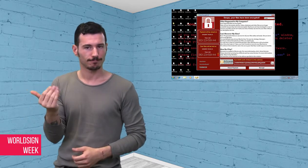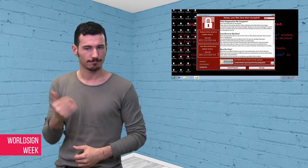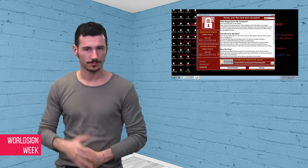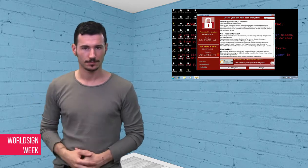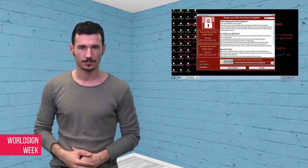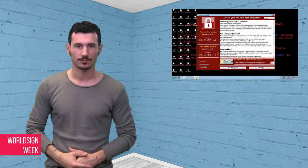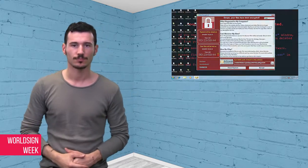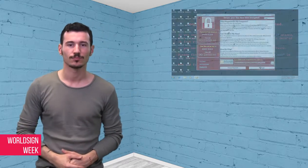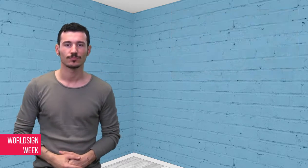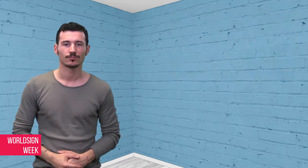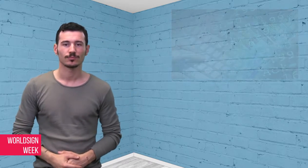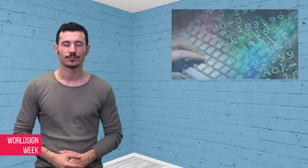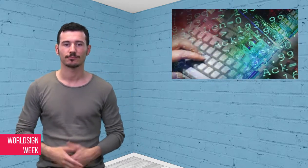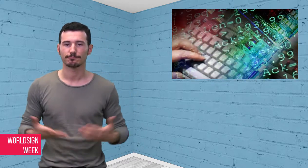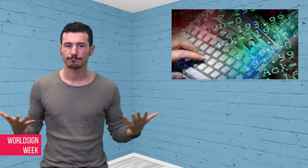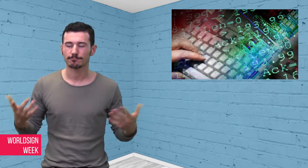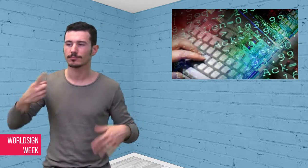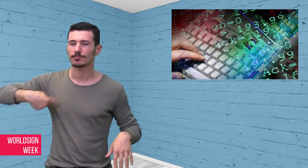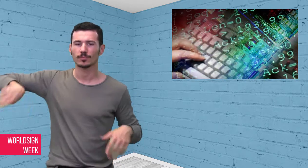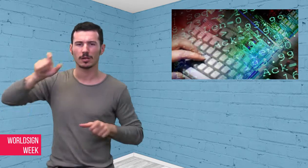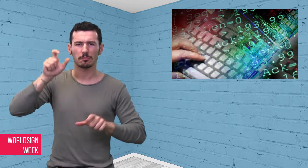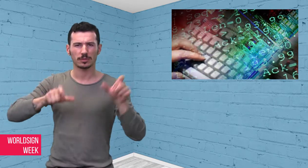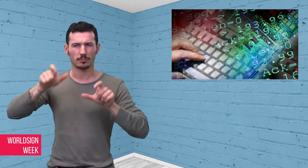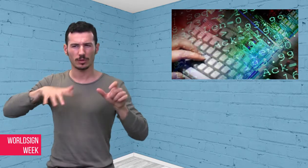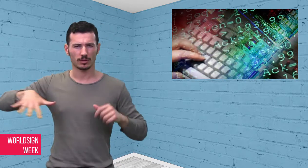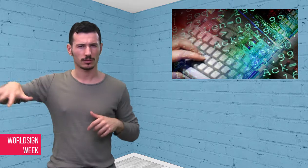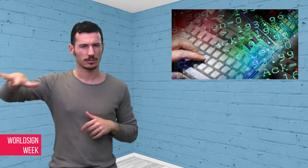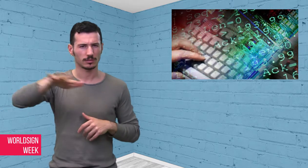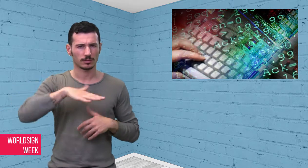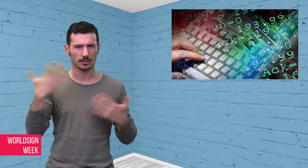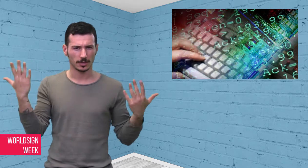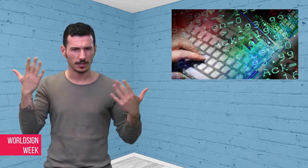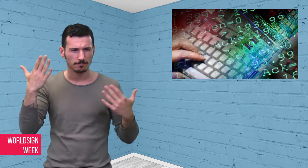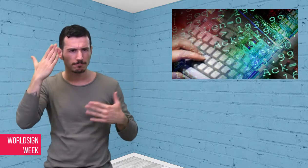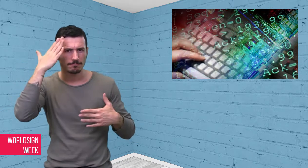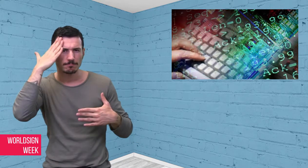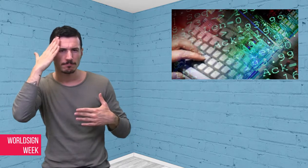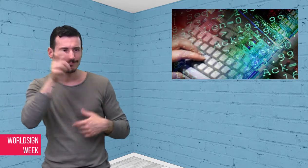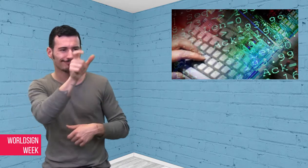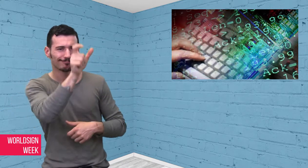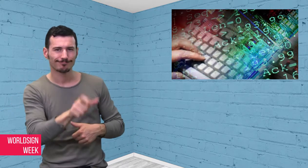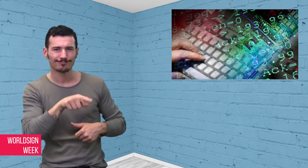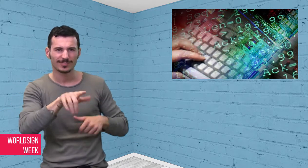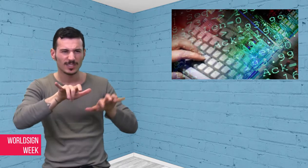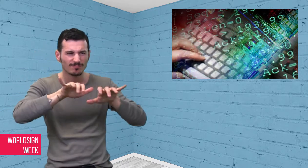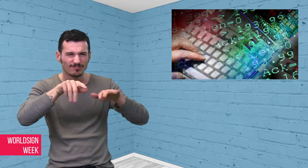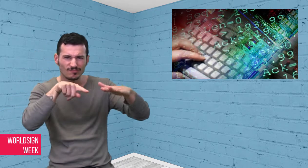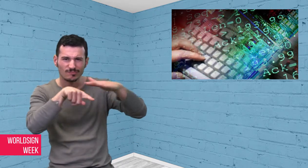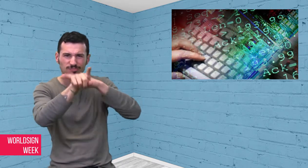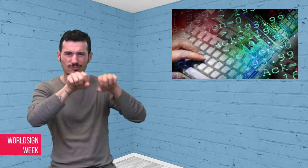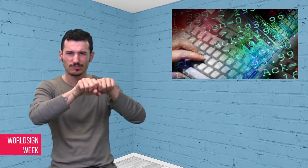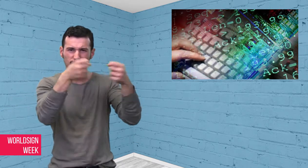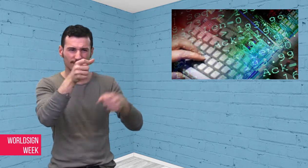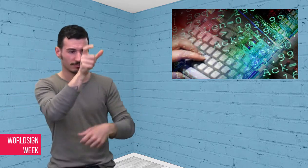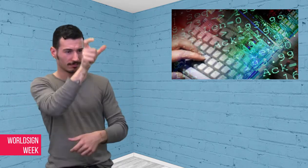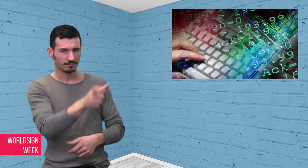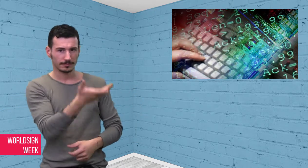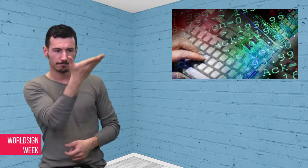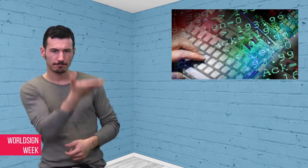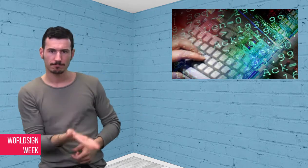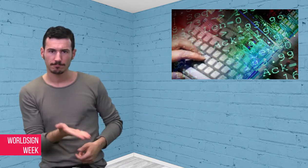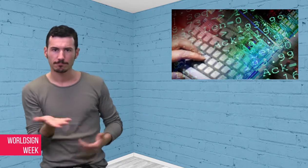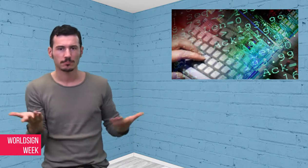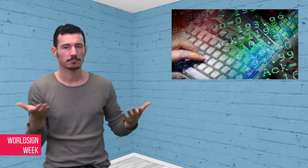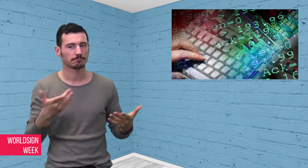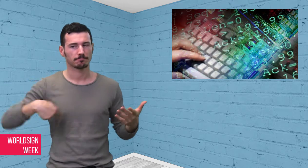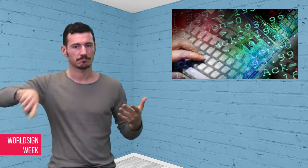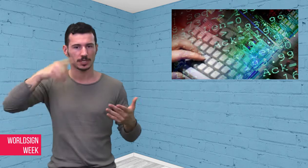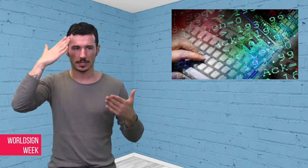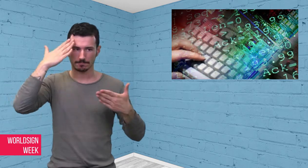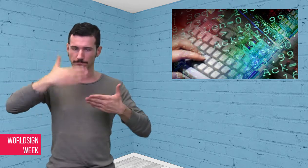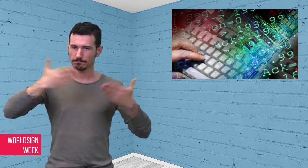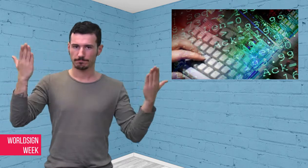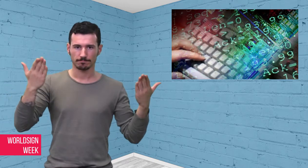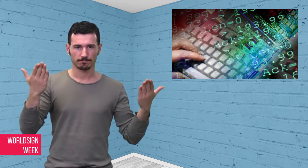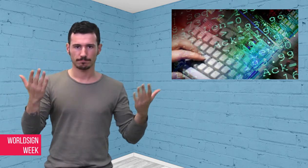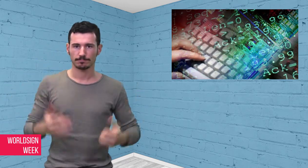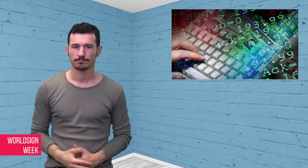these hacking attacks.